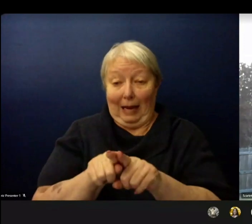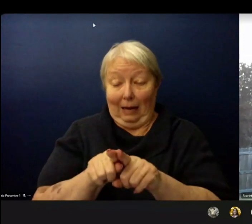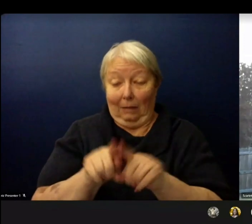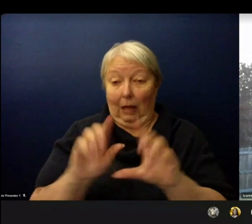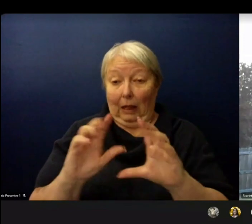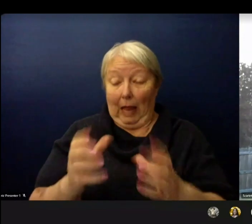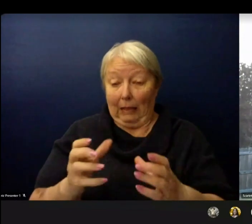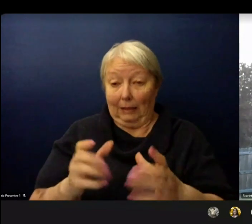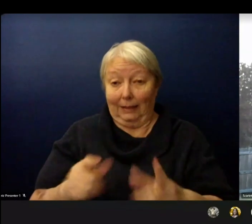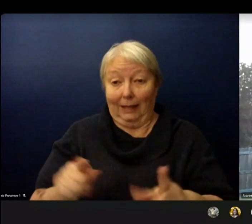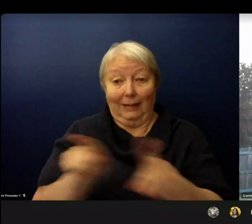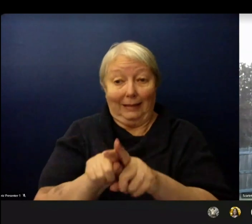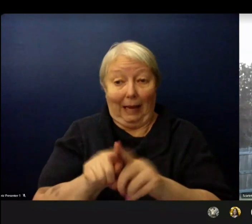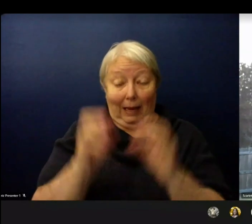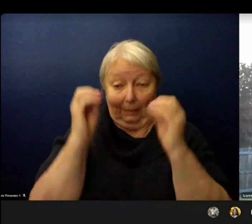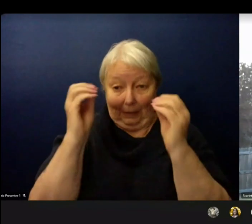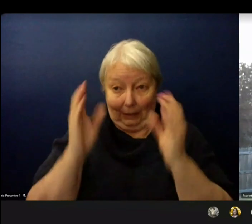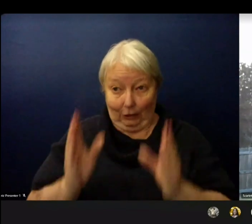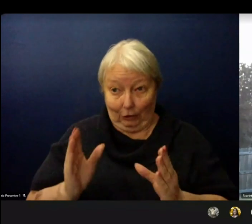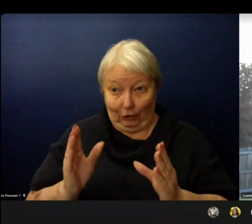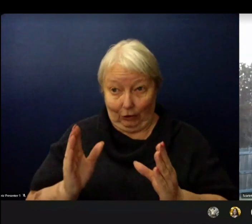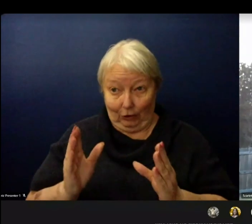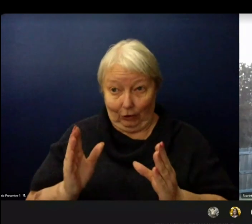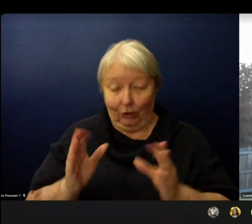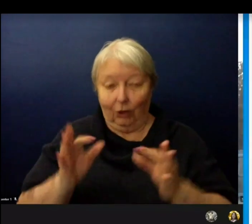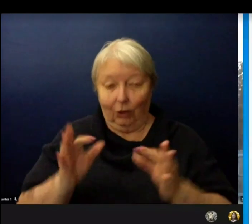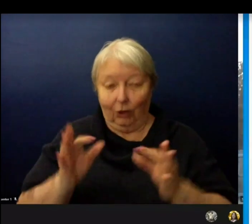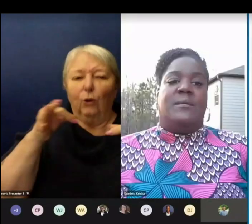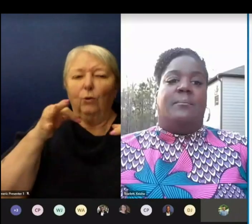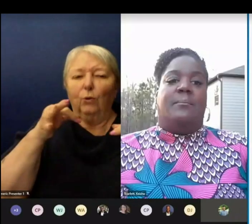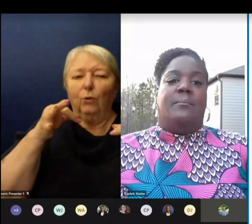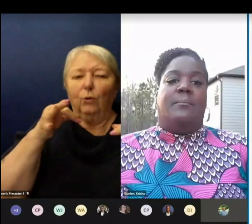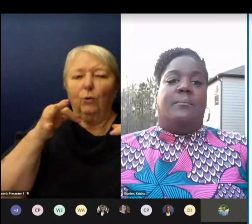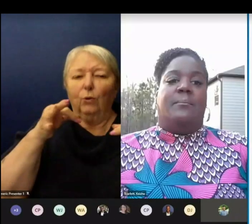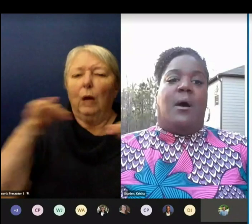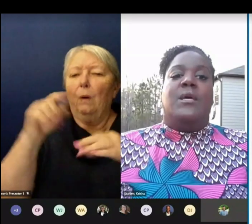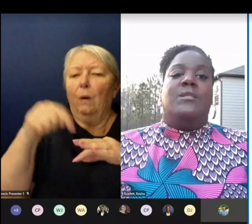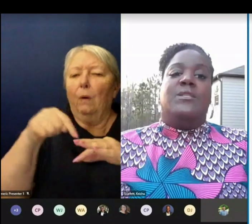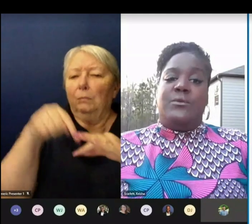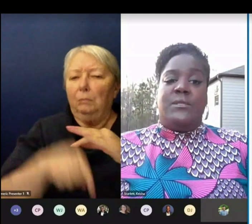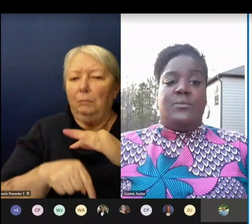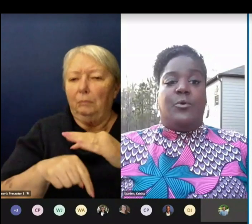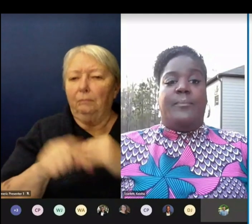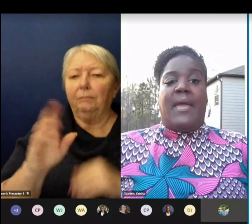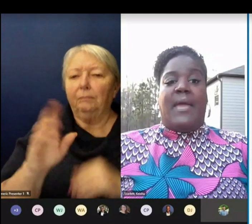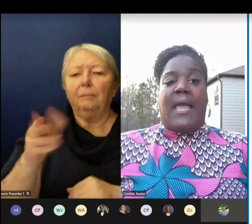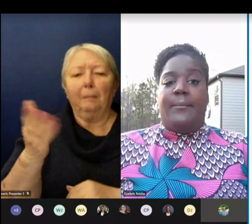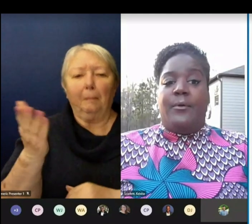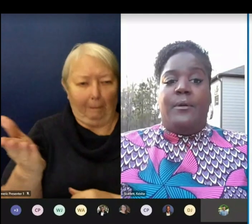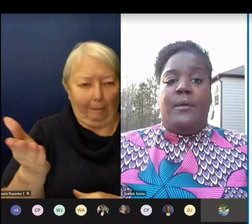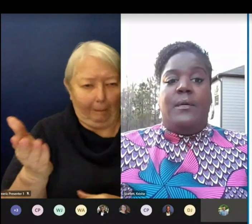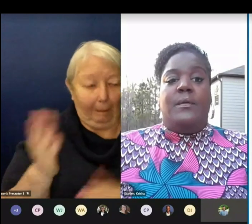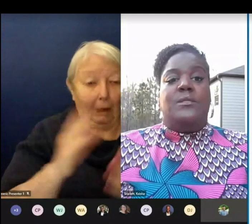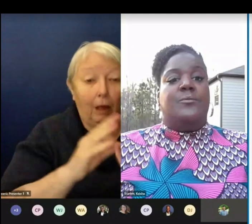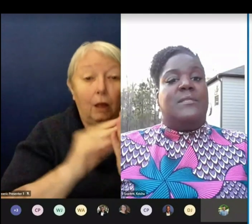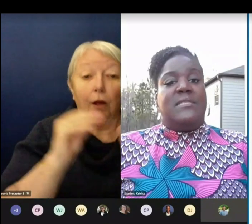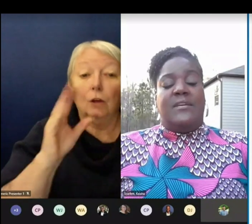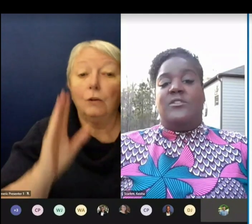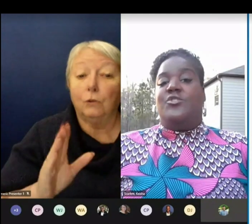So for more elaboration on the secondary in-person models students will be able to receive instructional